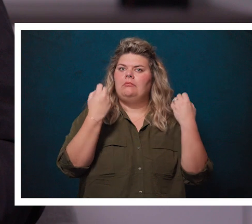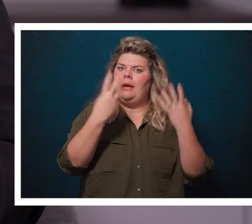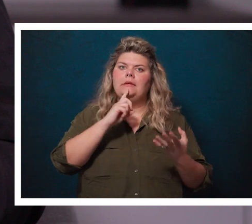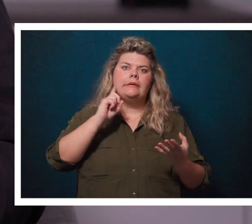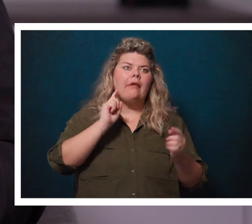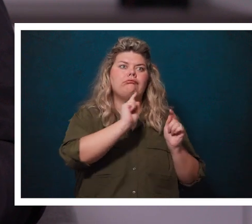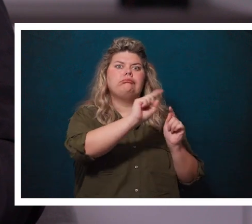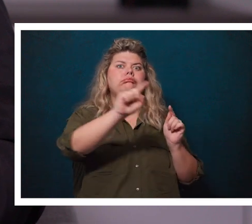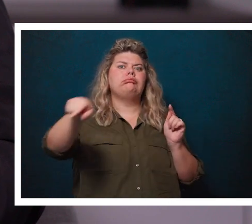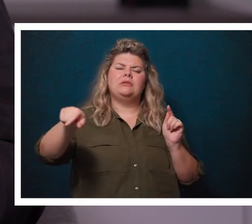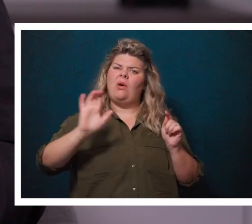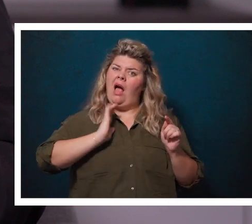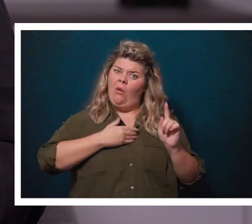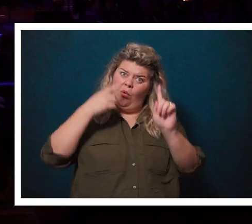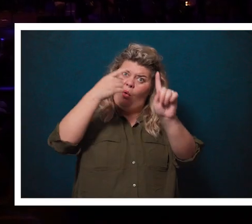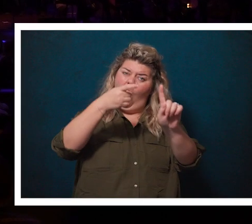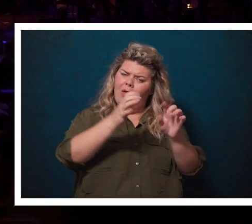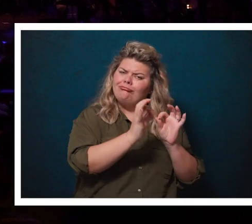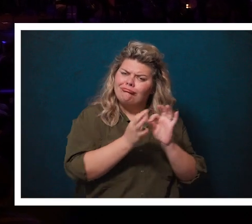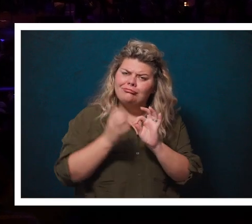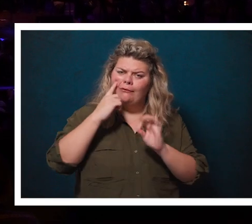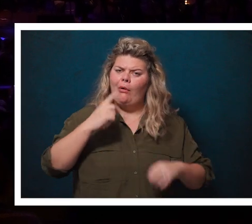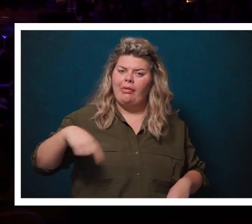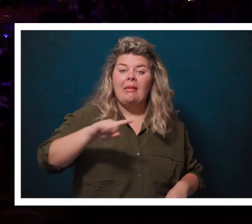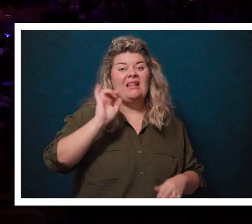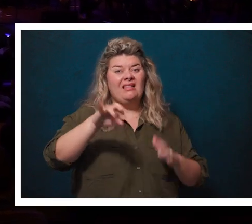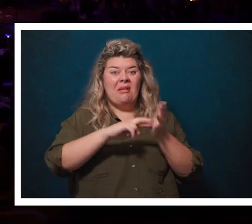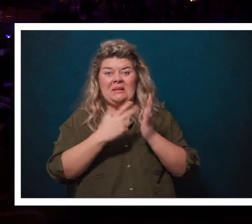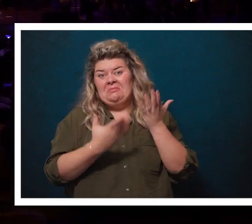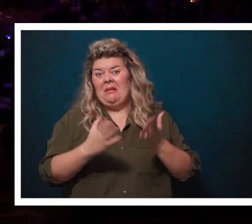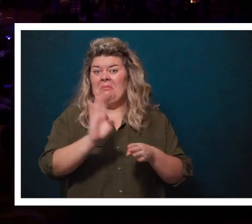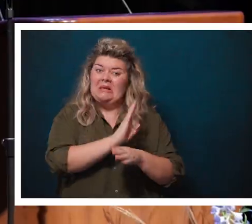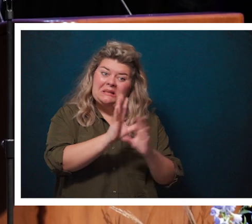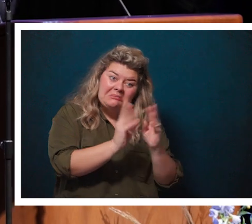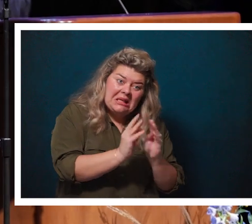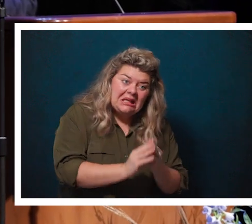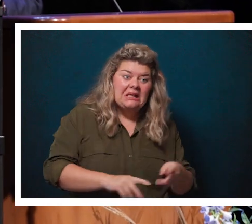and so our focus is to provide services for them. Whether that means they're at a business meeting